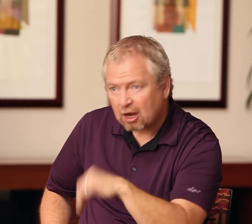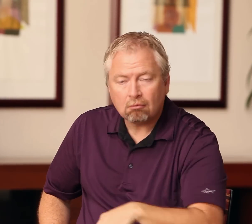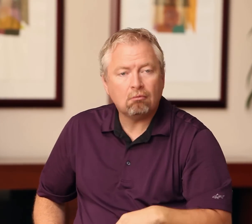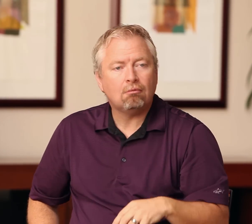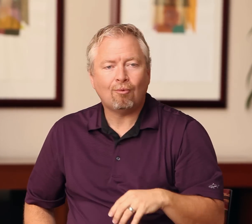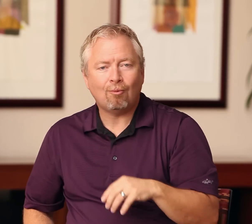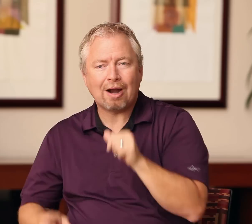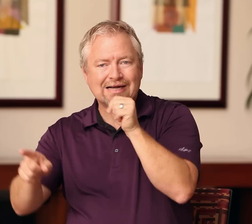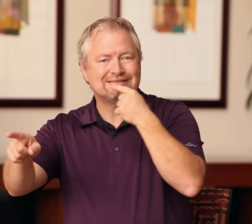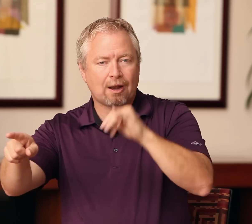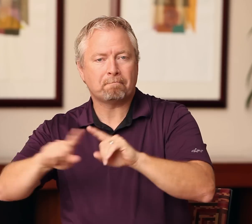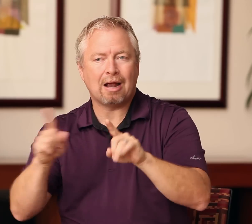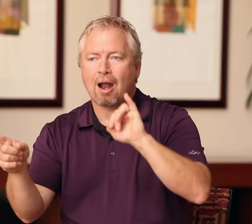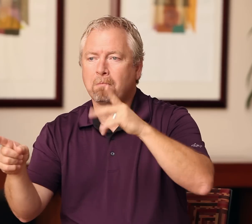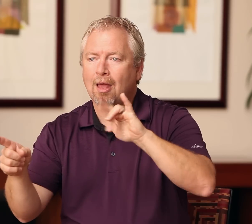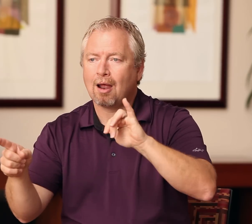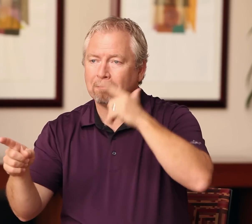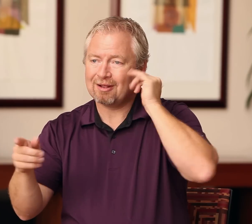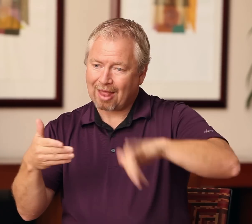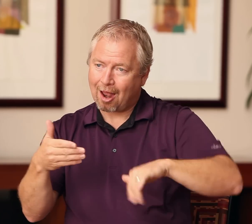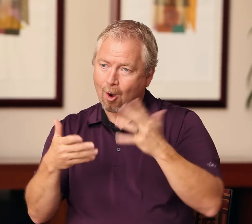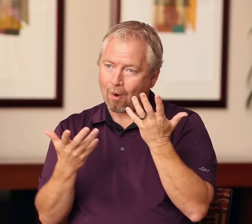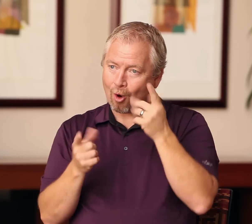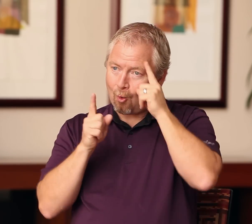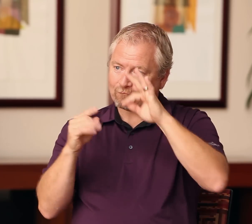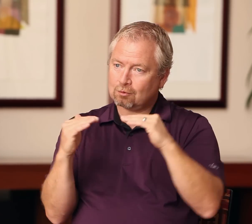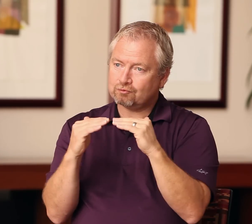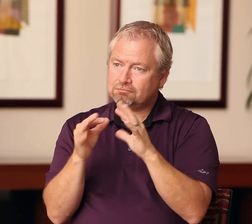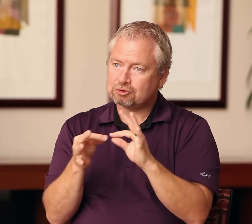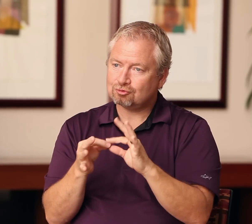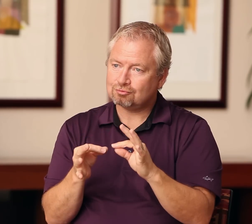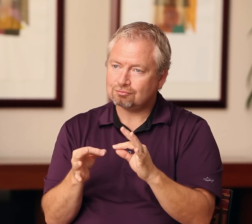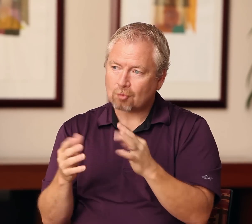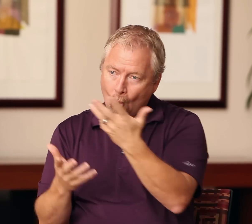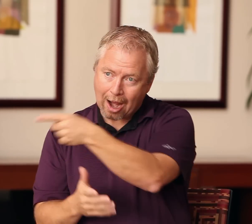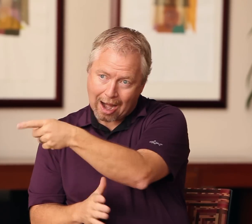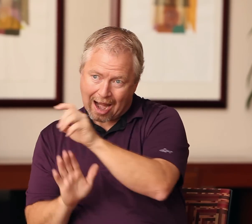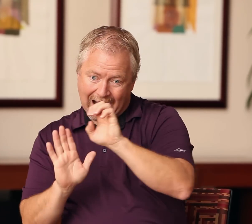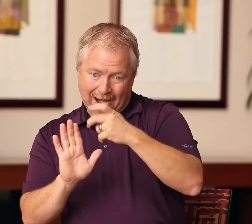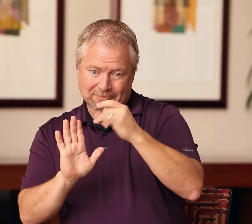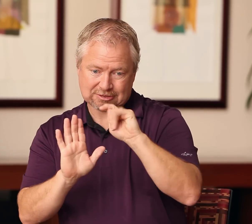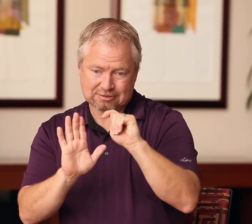That is the goal of providing an equivalent message during interpretation: to not only get the explicit message, but also what's implied.